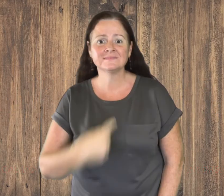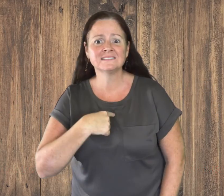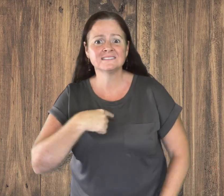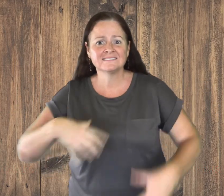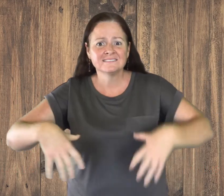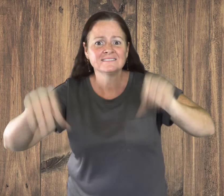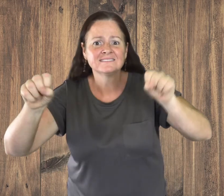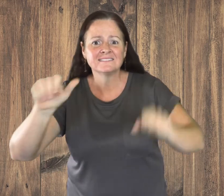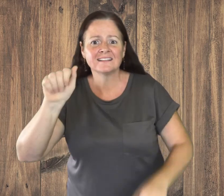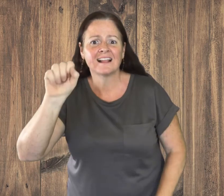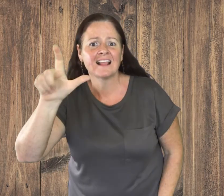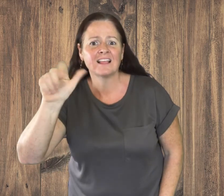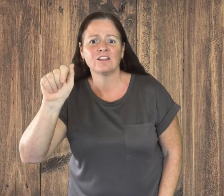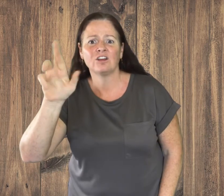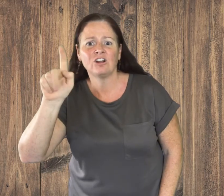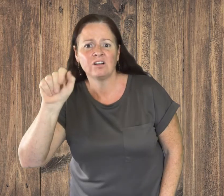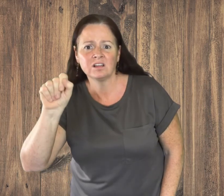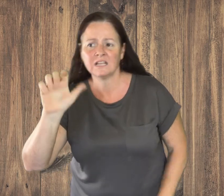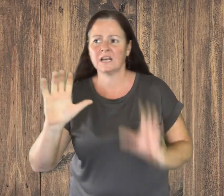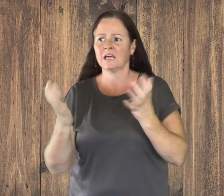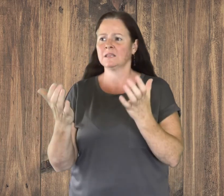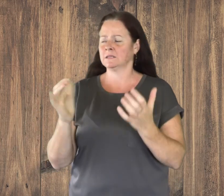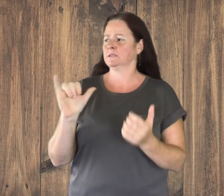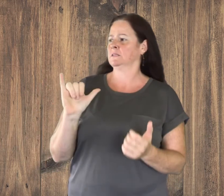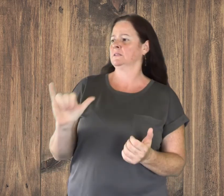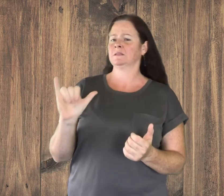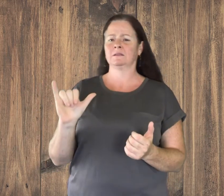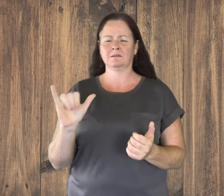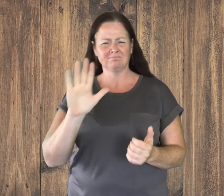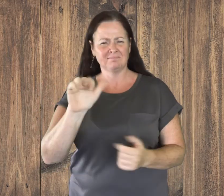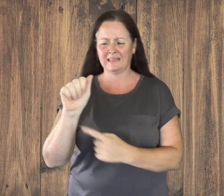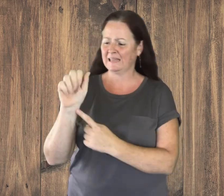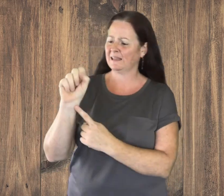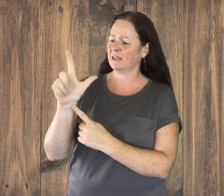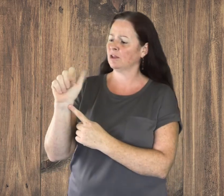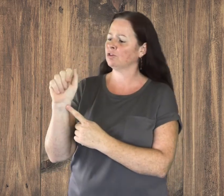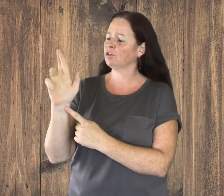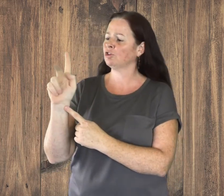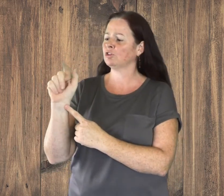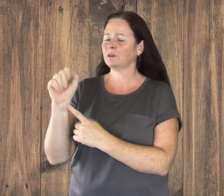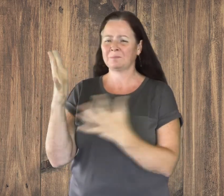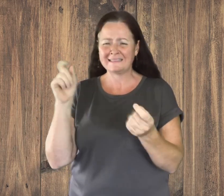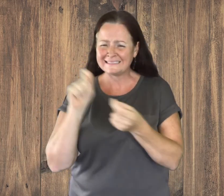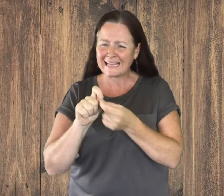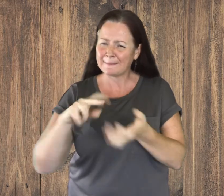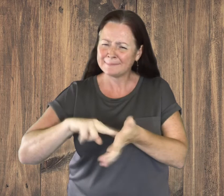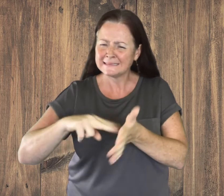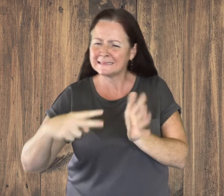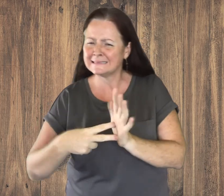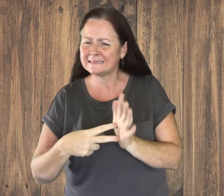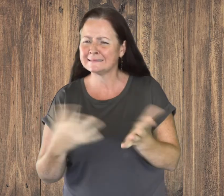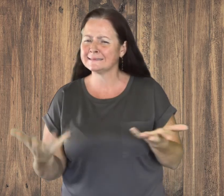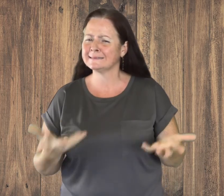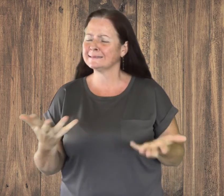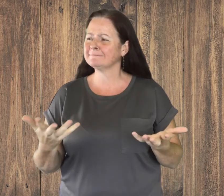I am taking ASLArts class?!? Oh I see... But what exactly does ASL Arts mean?